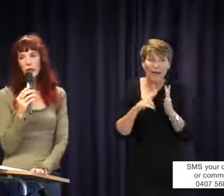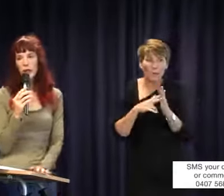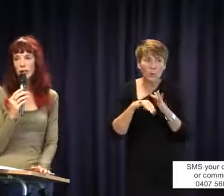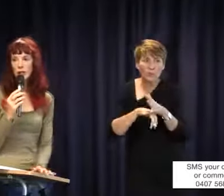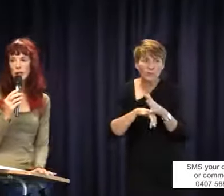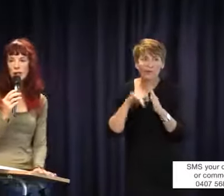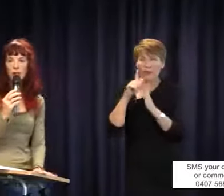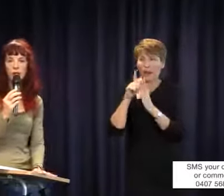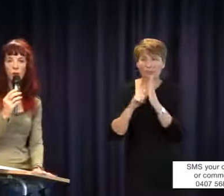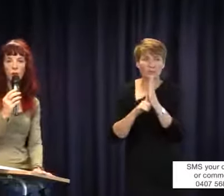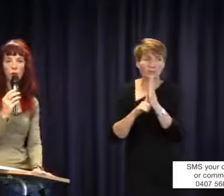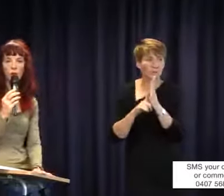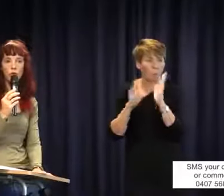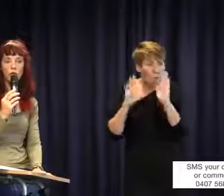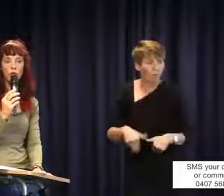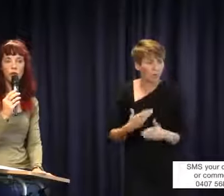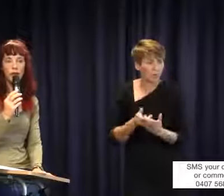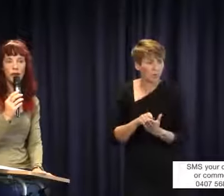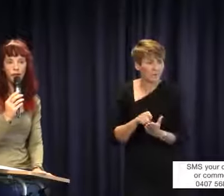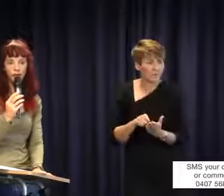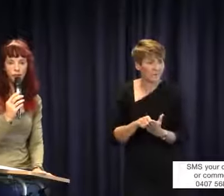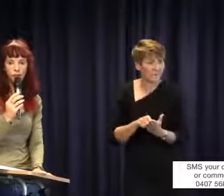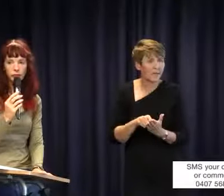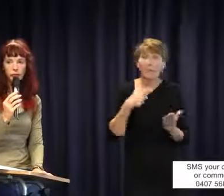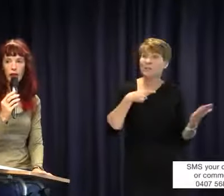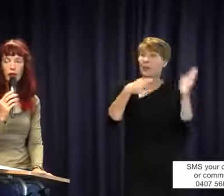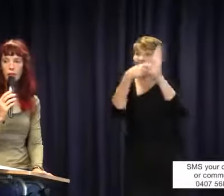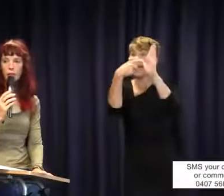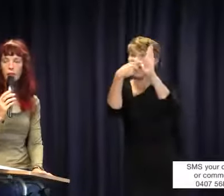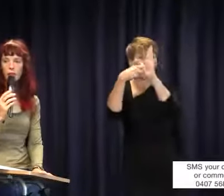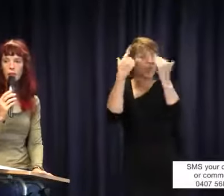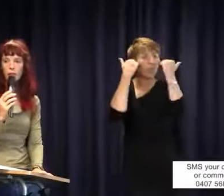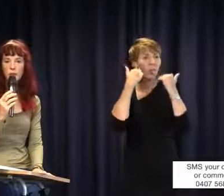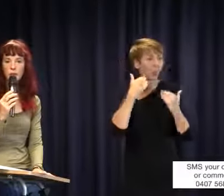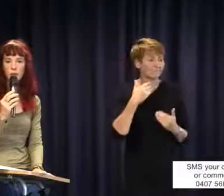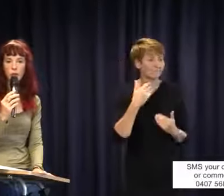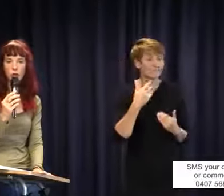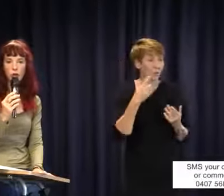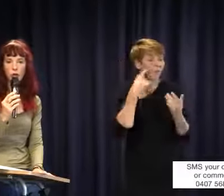that have been tested in the courts and failed. But most members of the public don't know